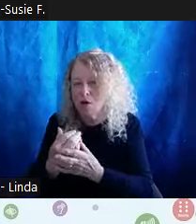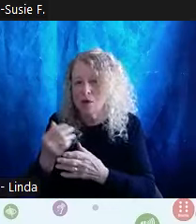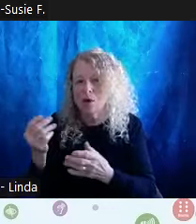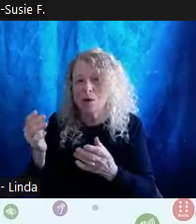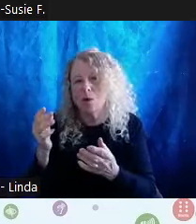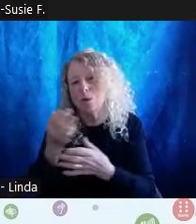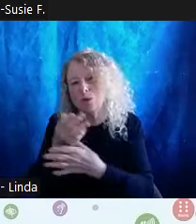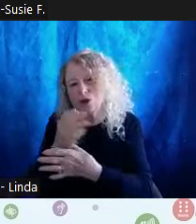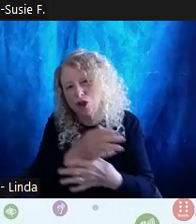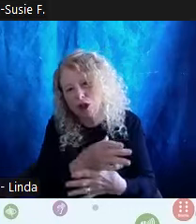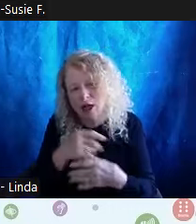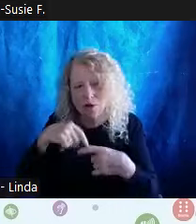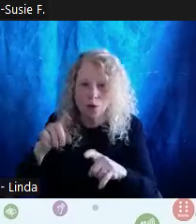in this session with you today.